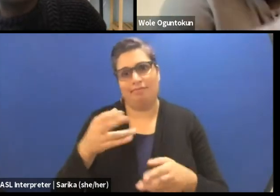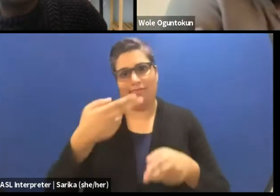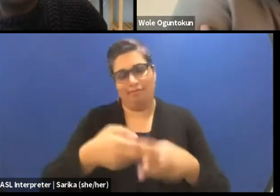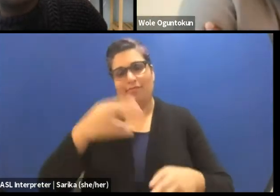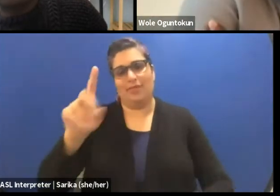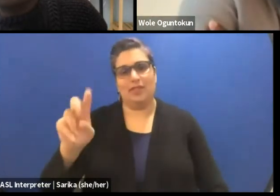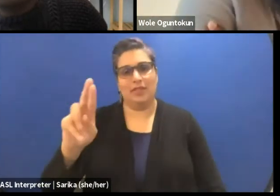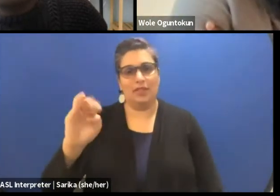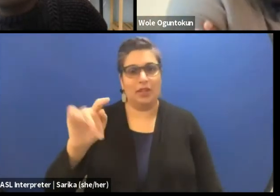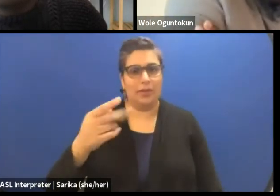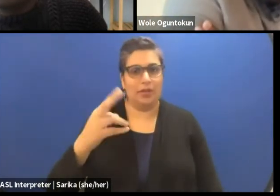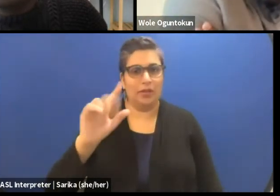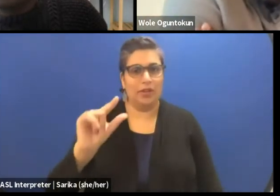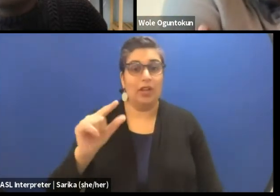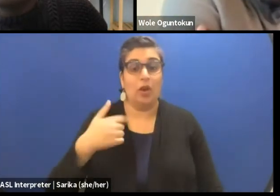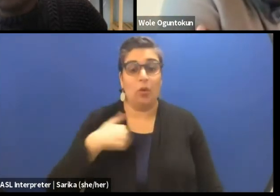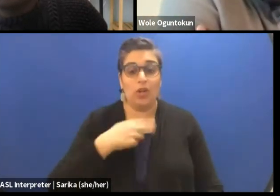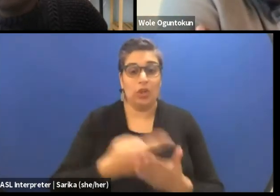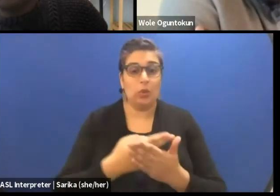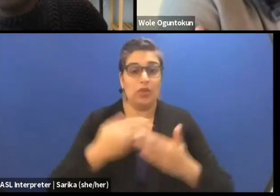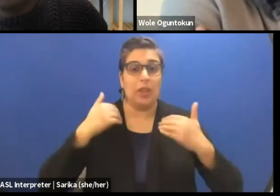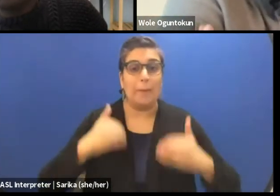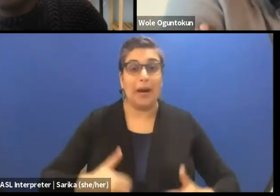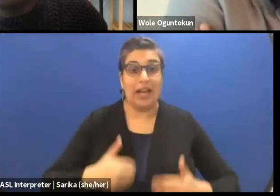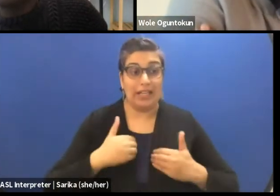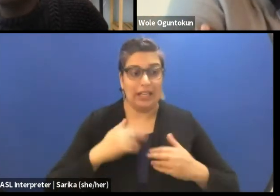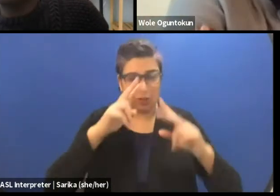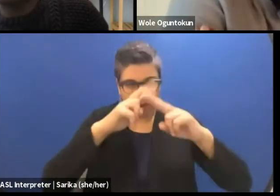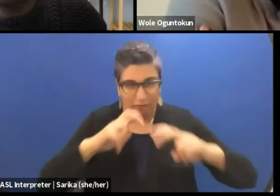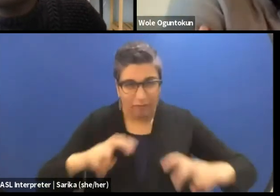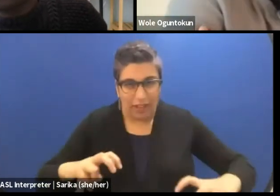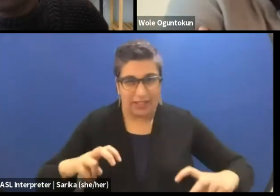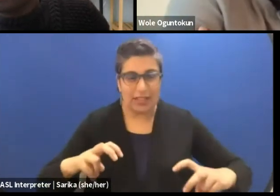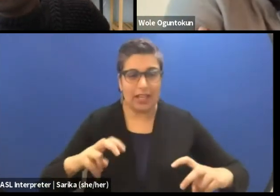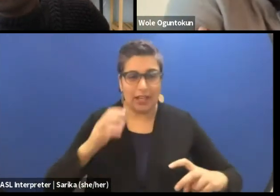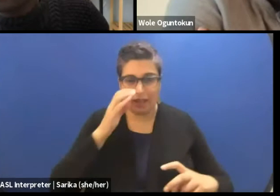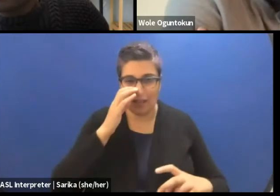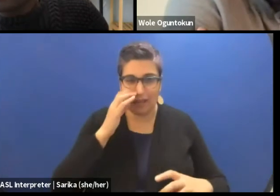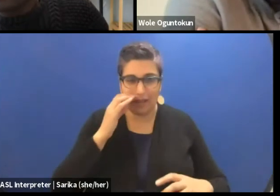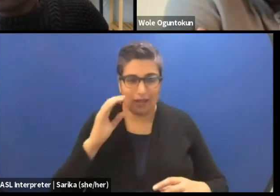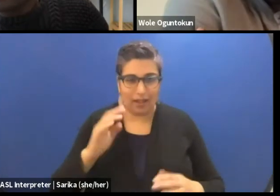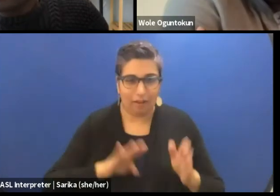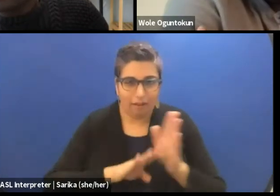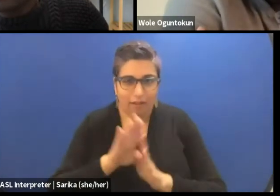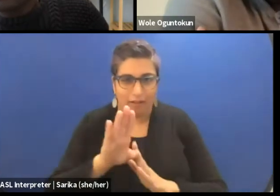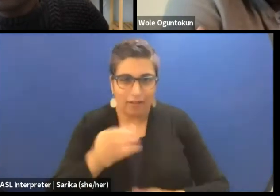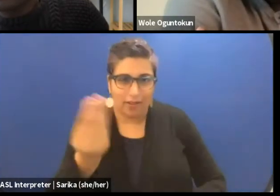and to provoke whatever that needs to be, so other than probably other approaches